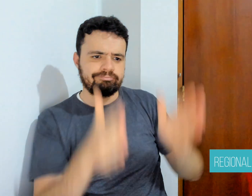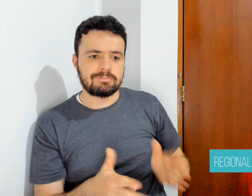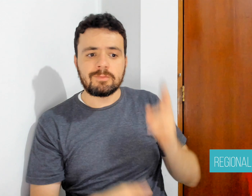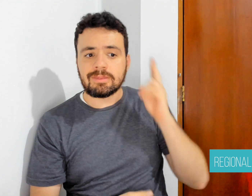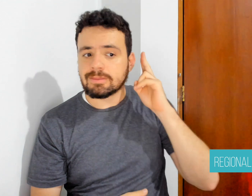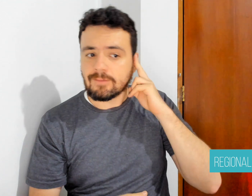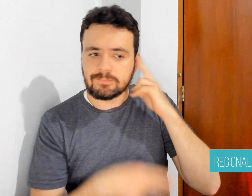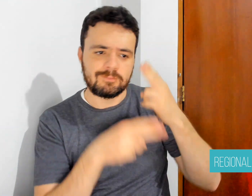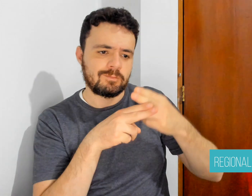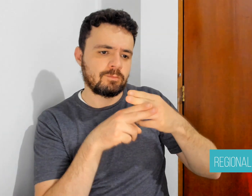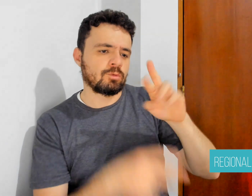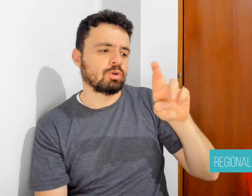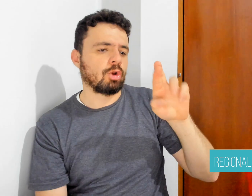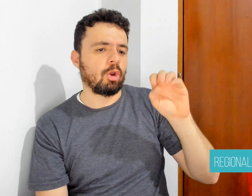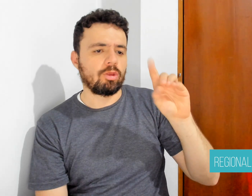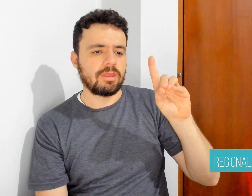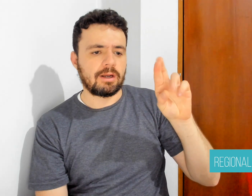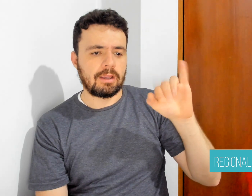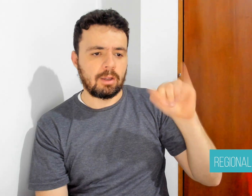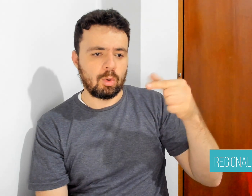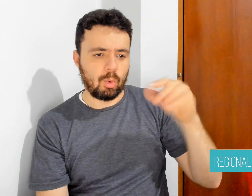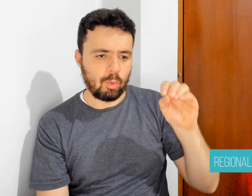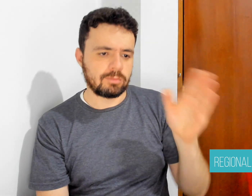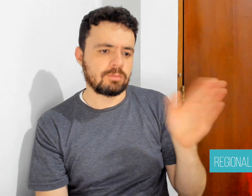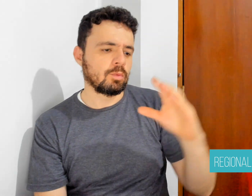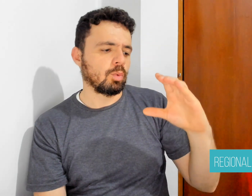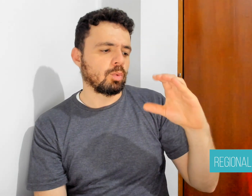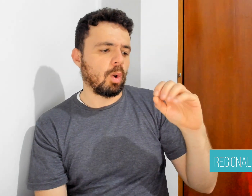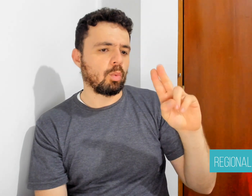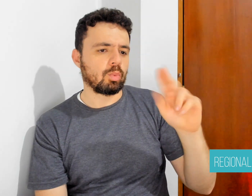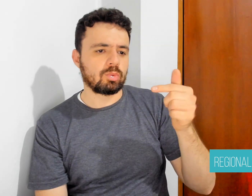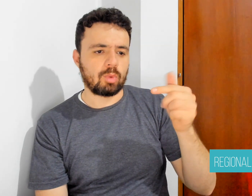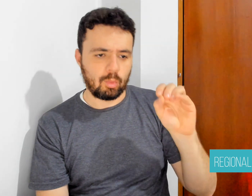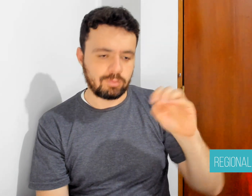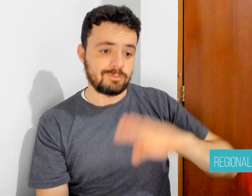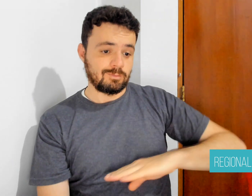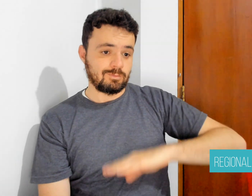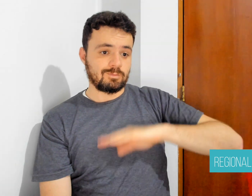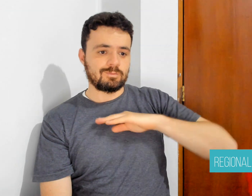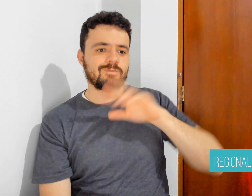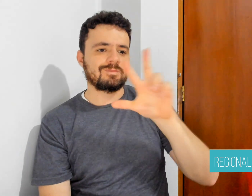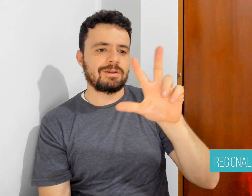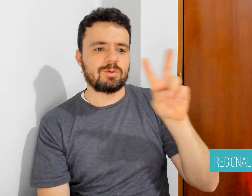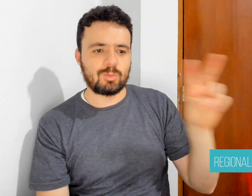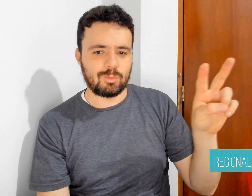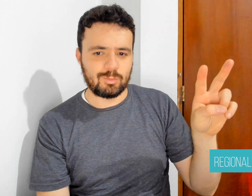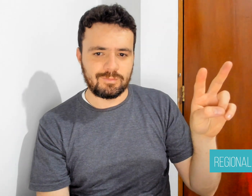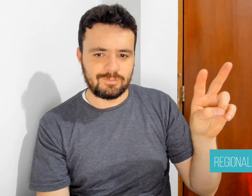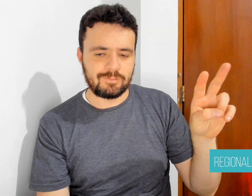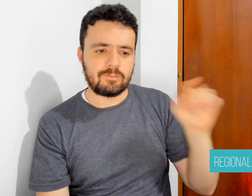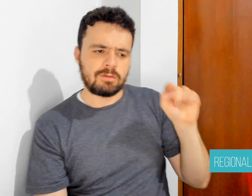requested a sign language interpreter from the Banco Hipotecario